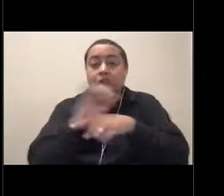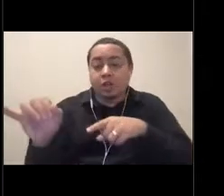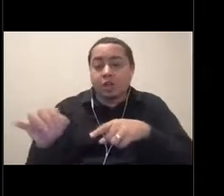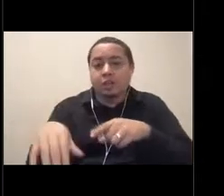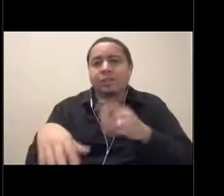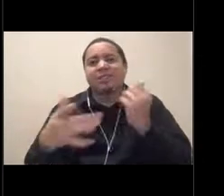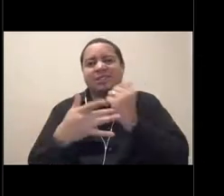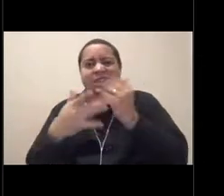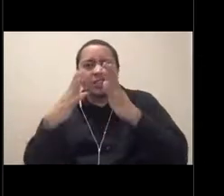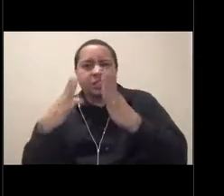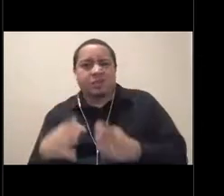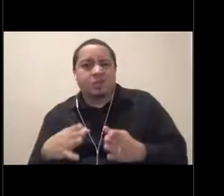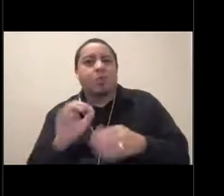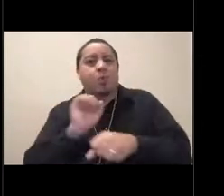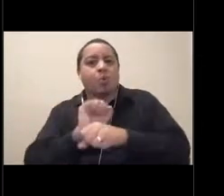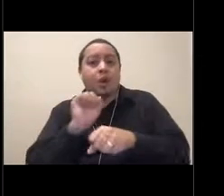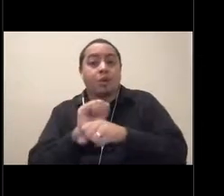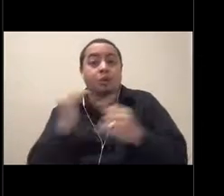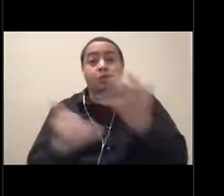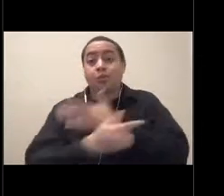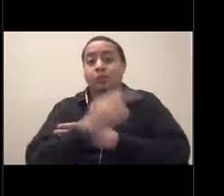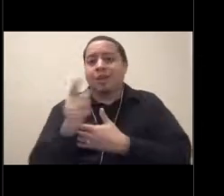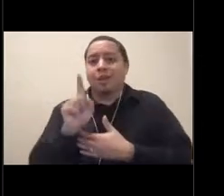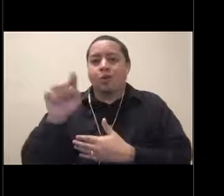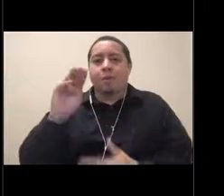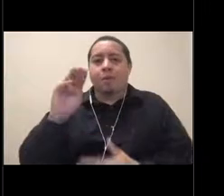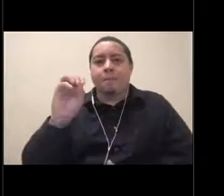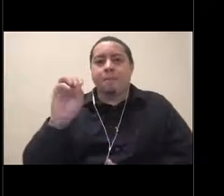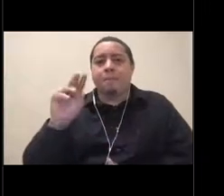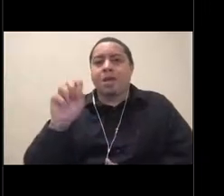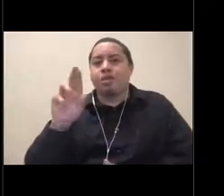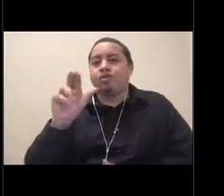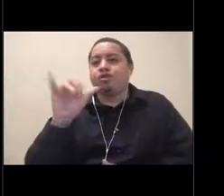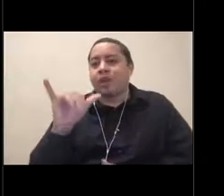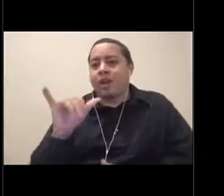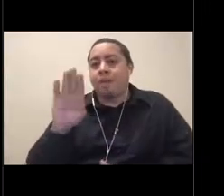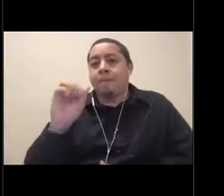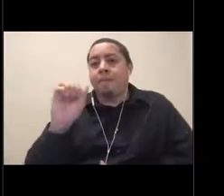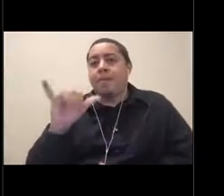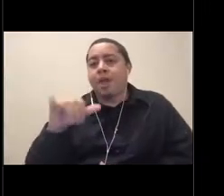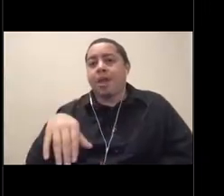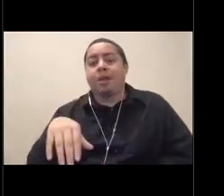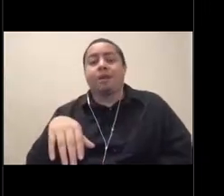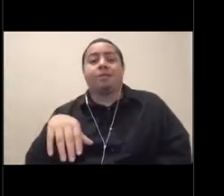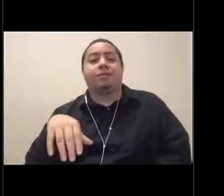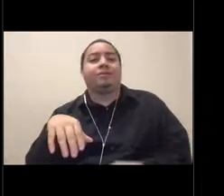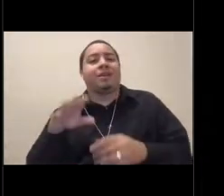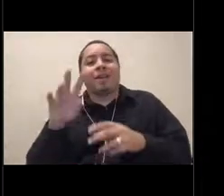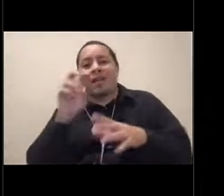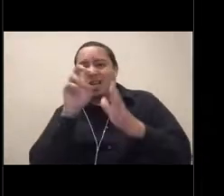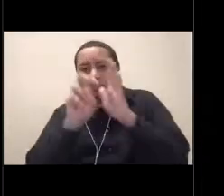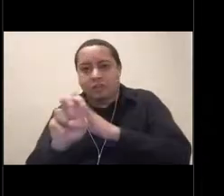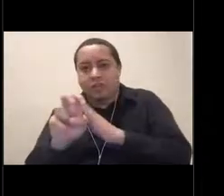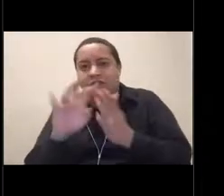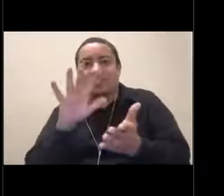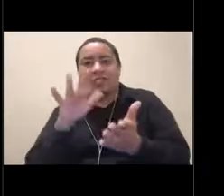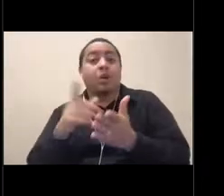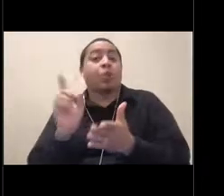Today, we're visiting NOAA's Monterey Bay National Marine Sanctuary Exploration Center in Santa Cruz, California.